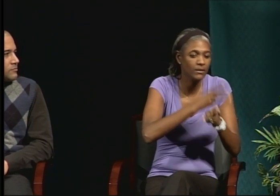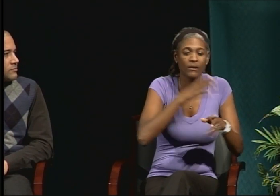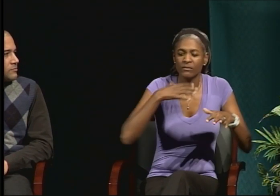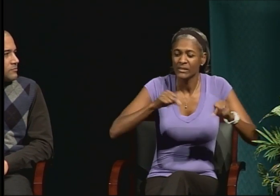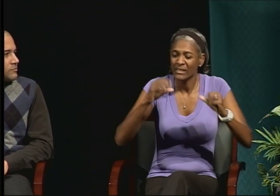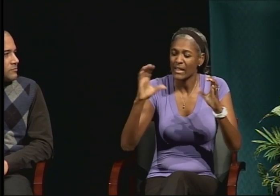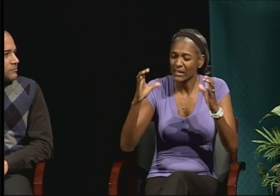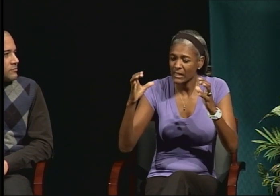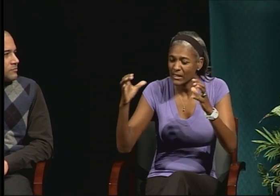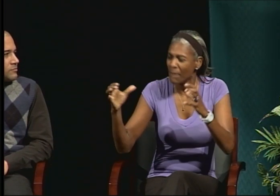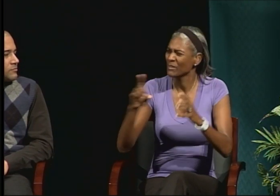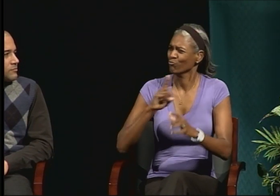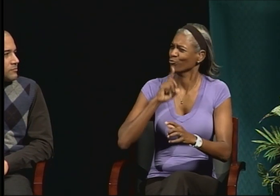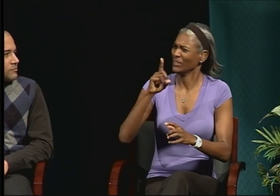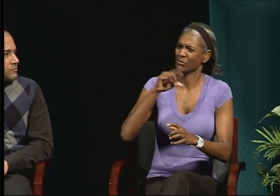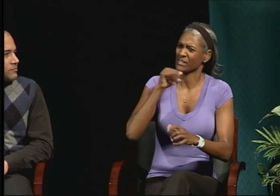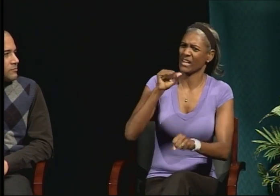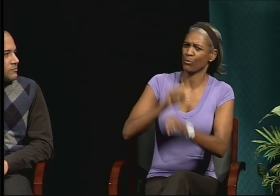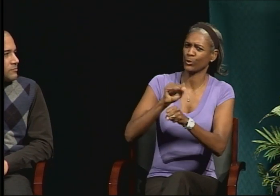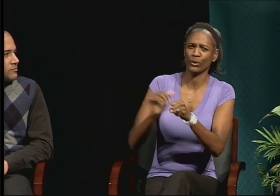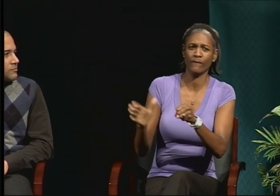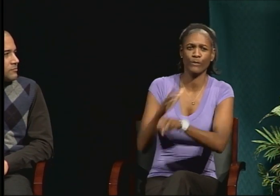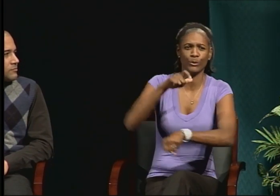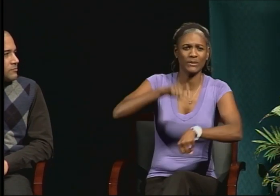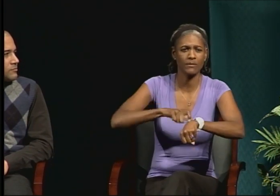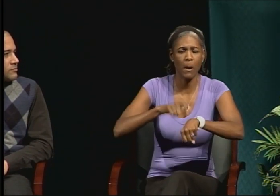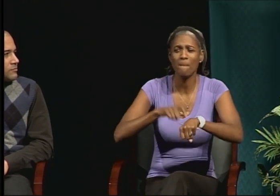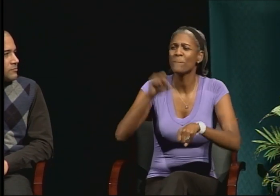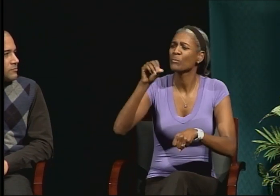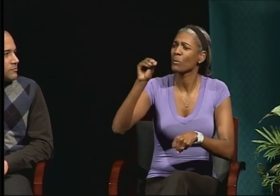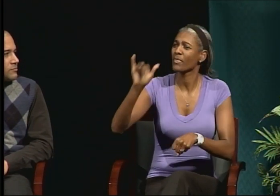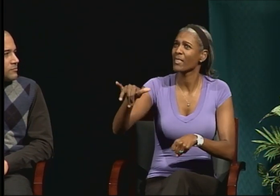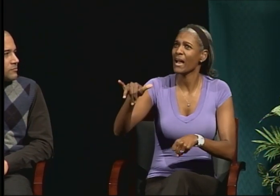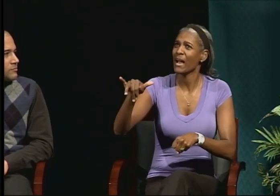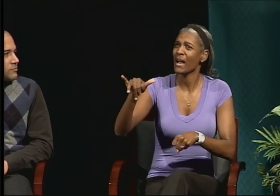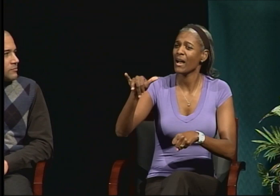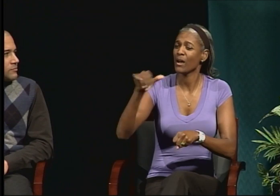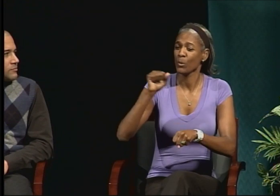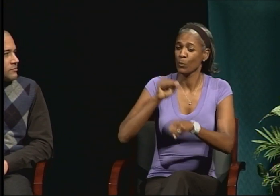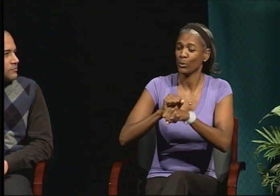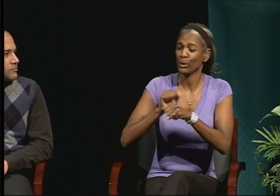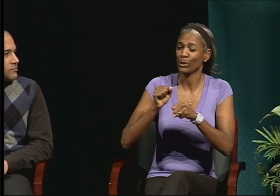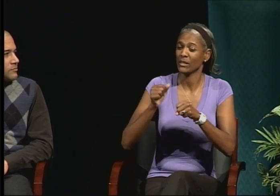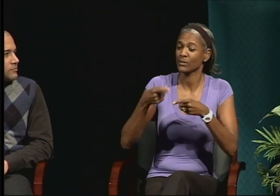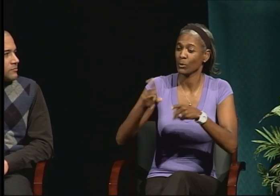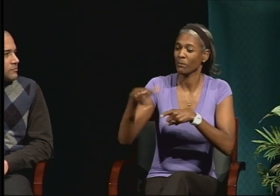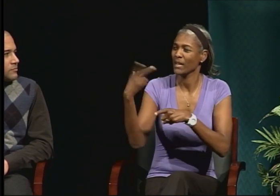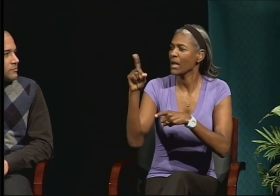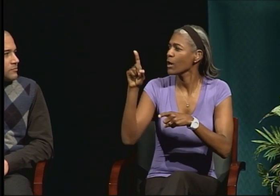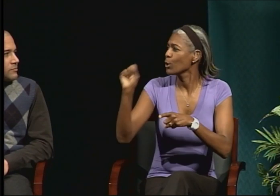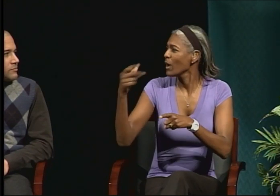And I was taking classes. And there was knowledge that I wasn't able to really apply to my study.